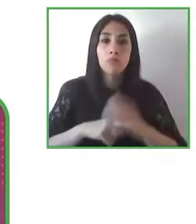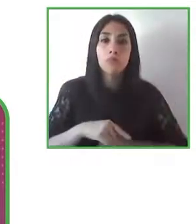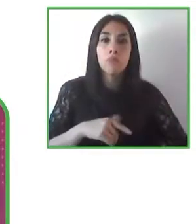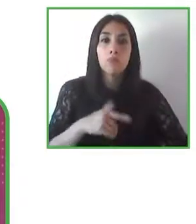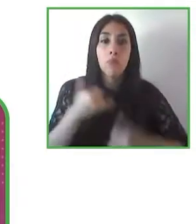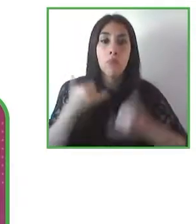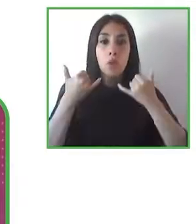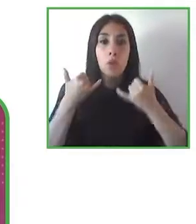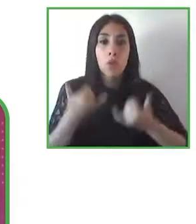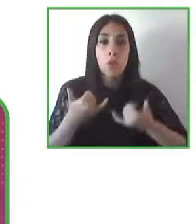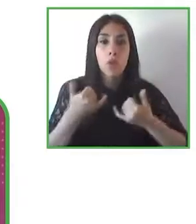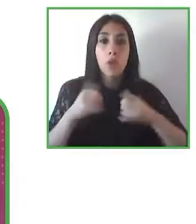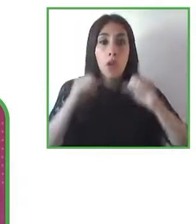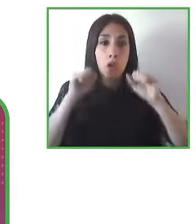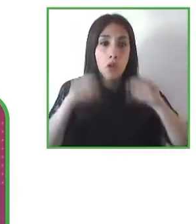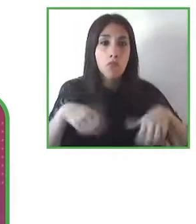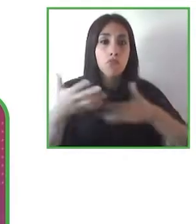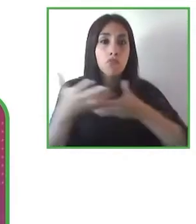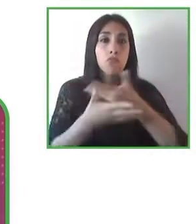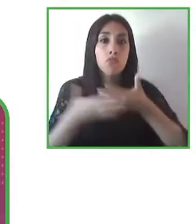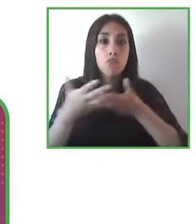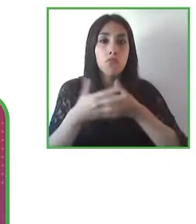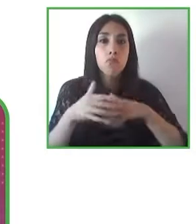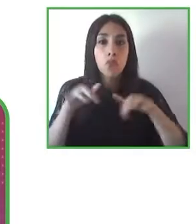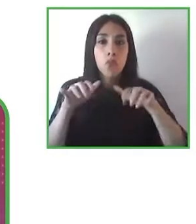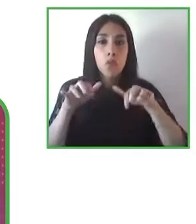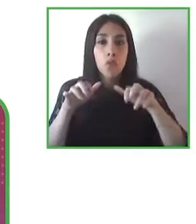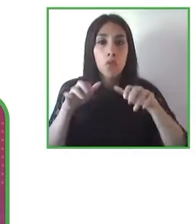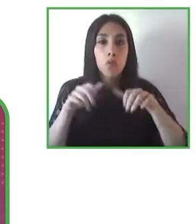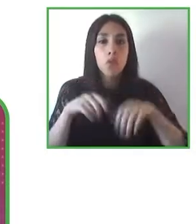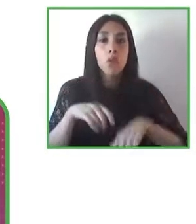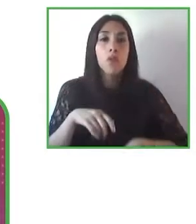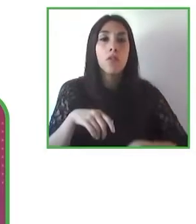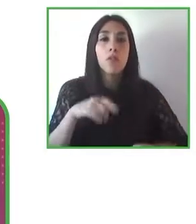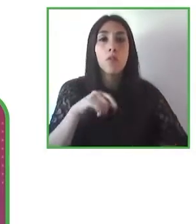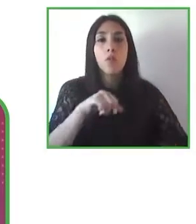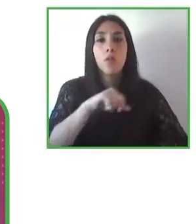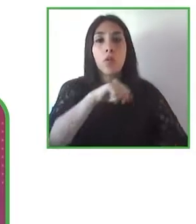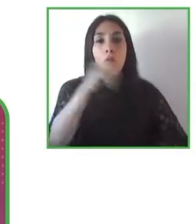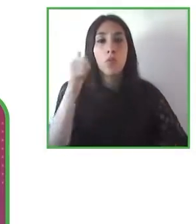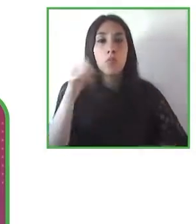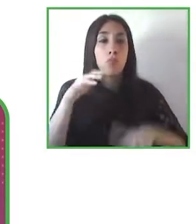with we need to think about machines without the necessity of a monitor so that everything can be